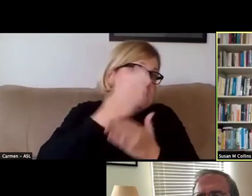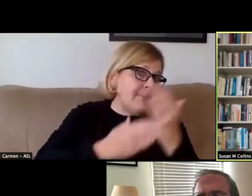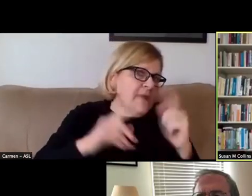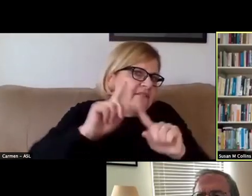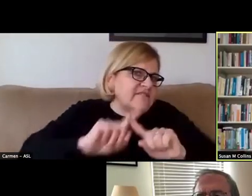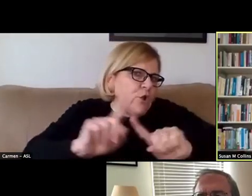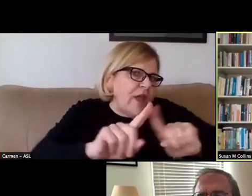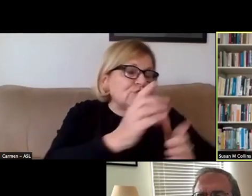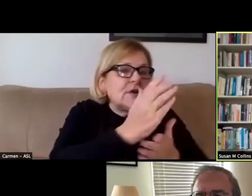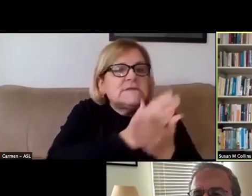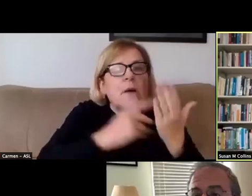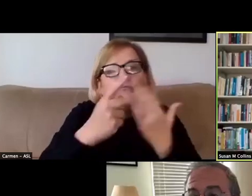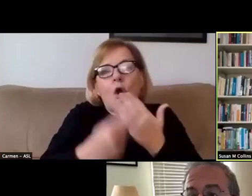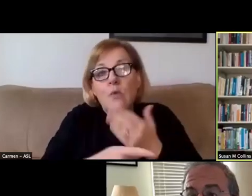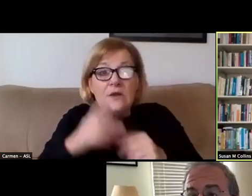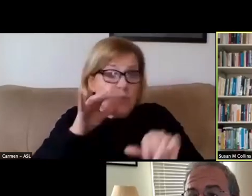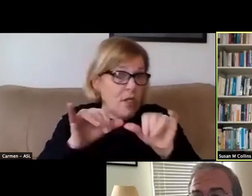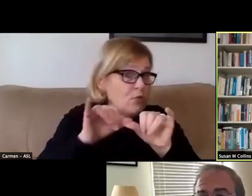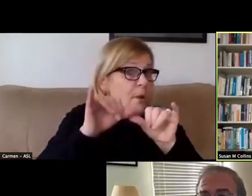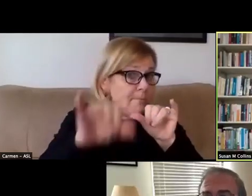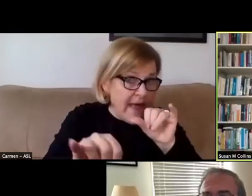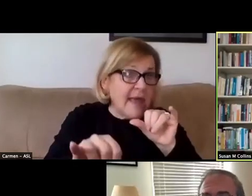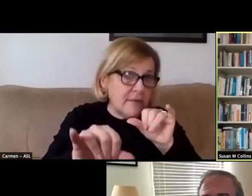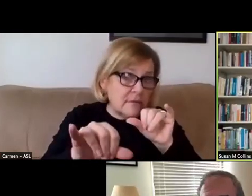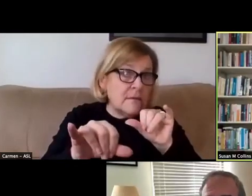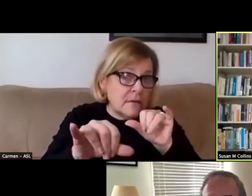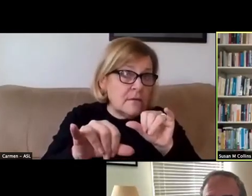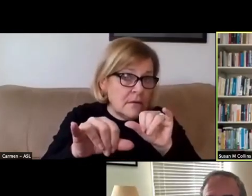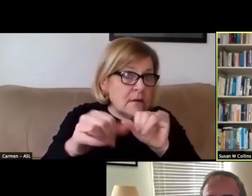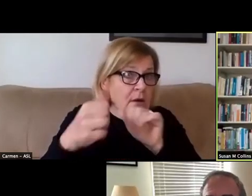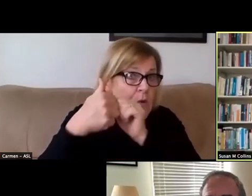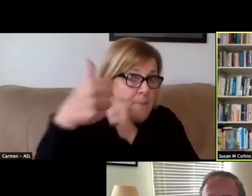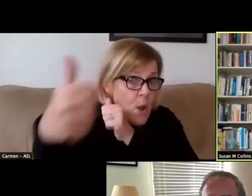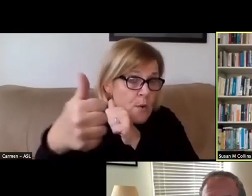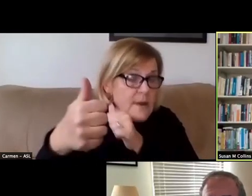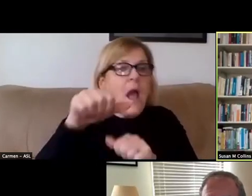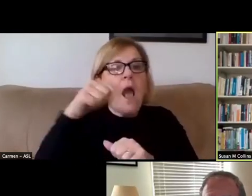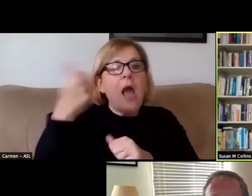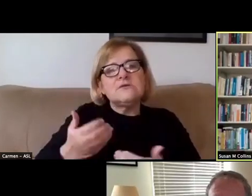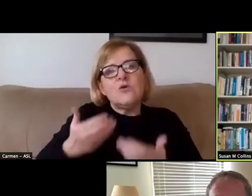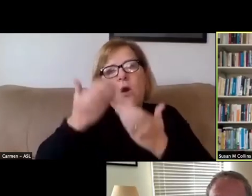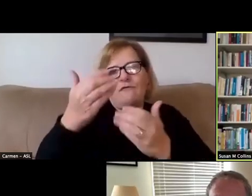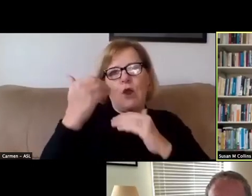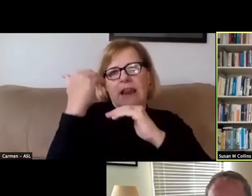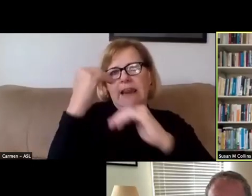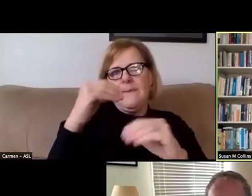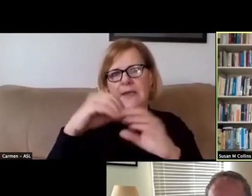with some programs remaining largely remote and others offering the limited in-person instruction